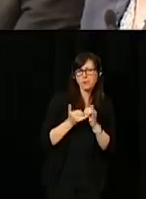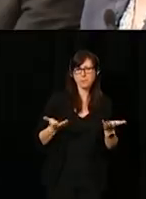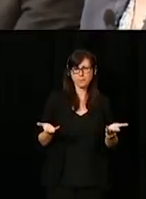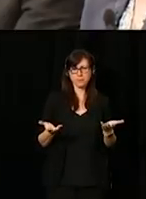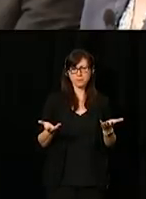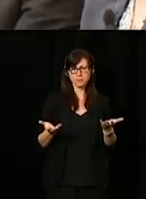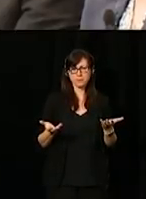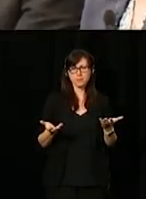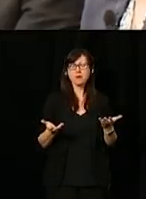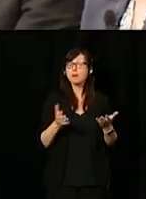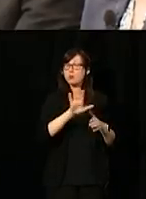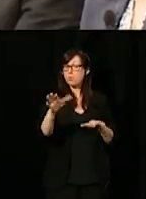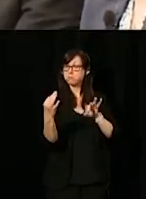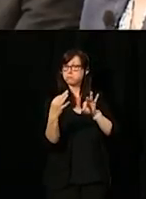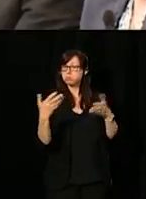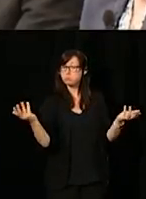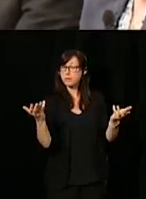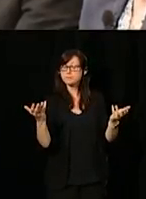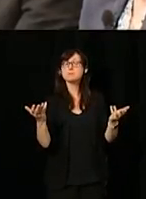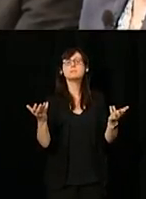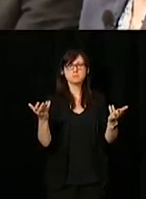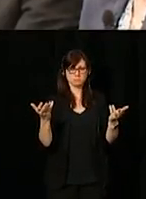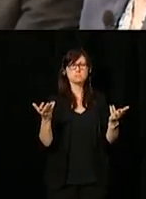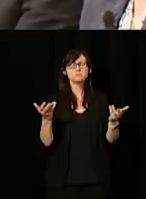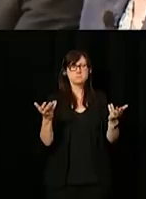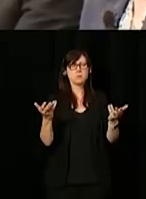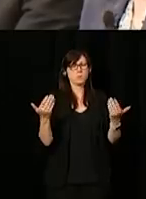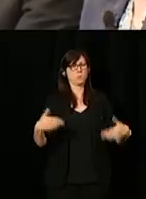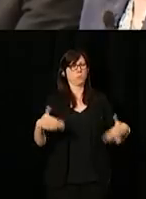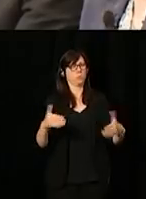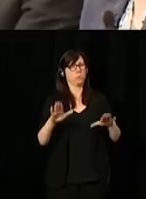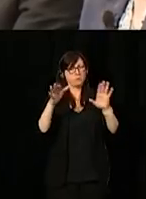What you said to us was this. You gave us really outstanding answer.